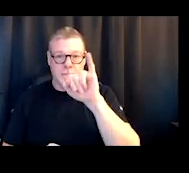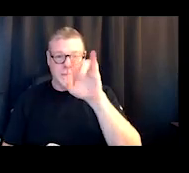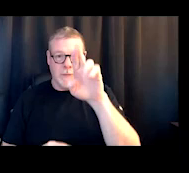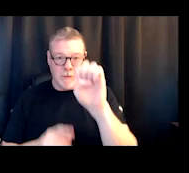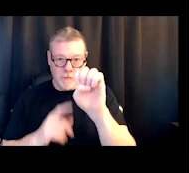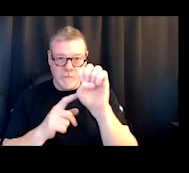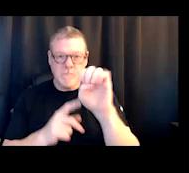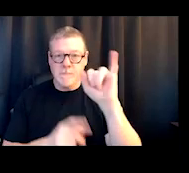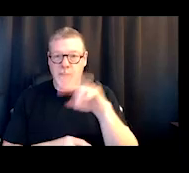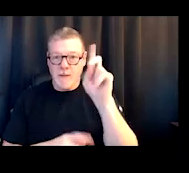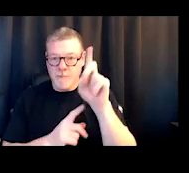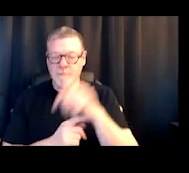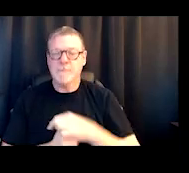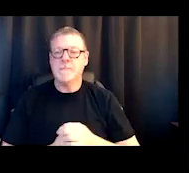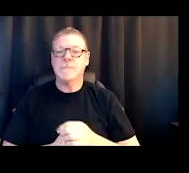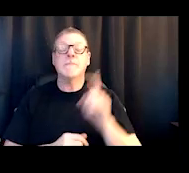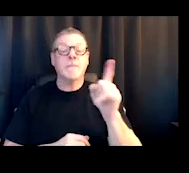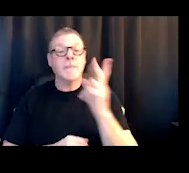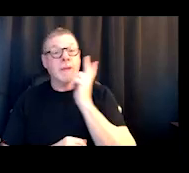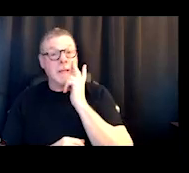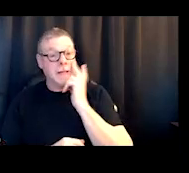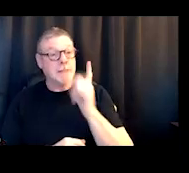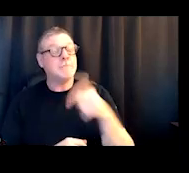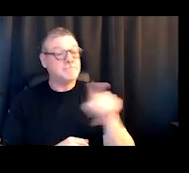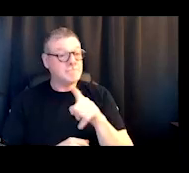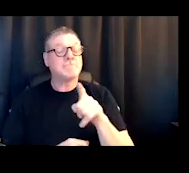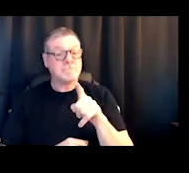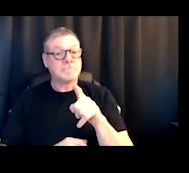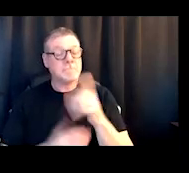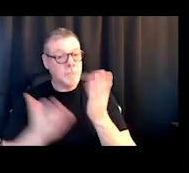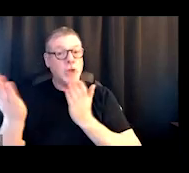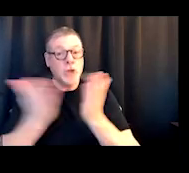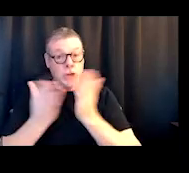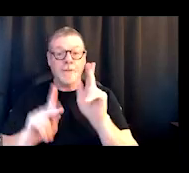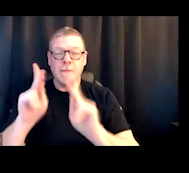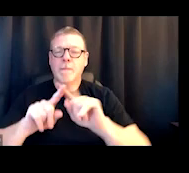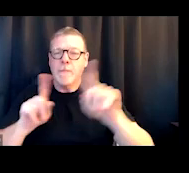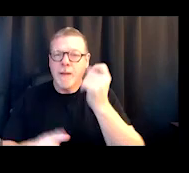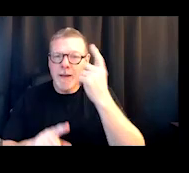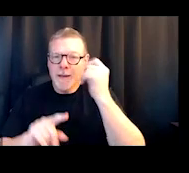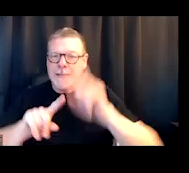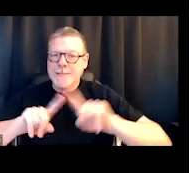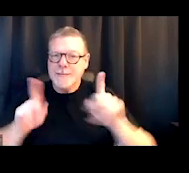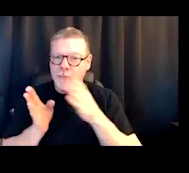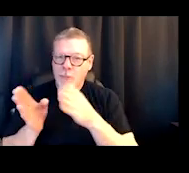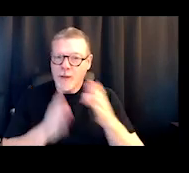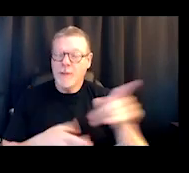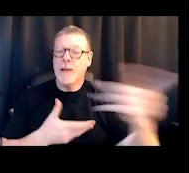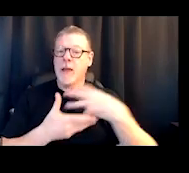and saw that they were serving the same population but in a different manner. They were doing outpatient work